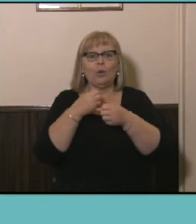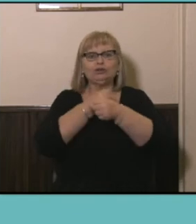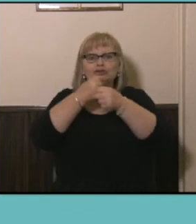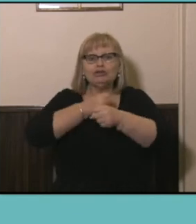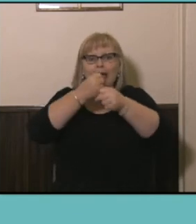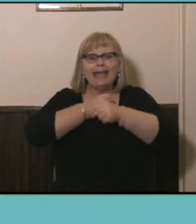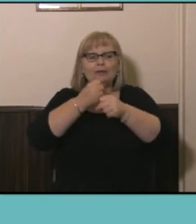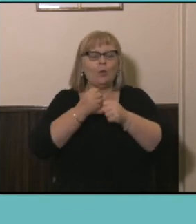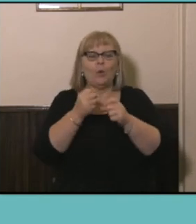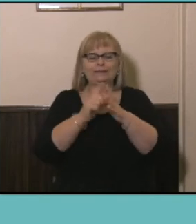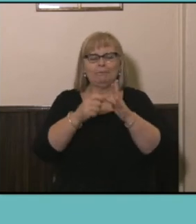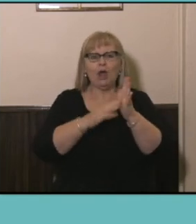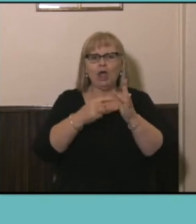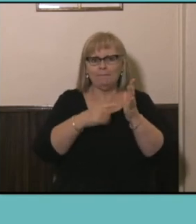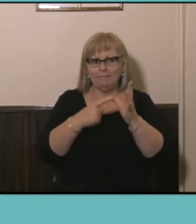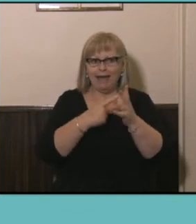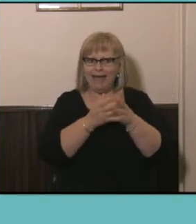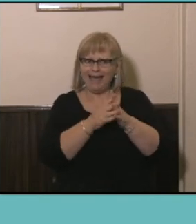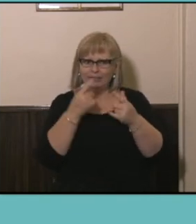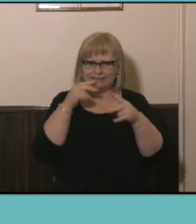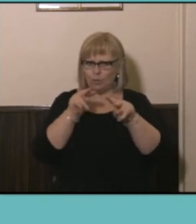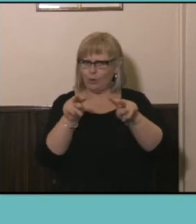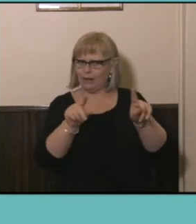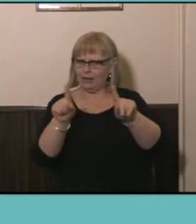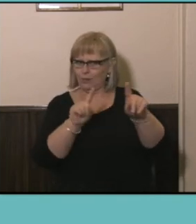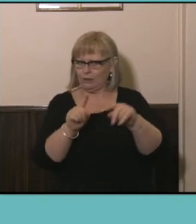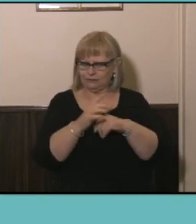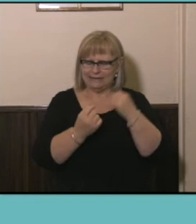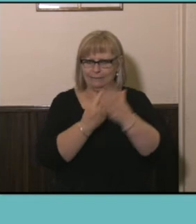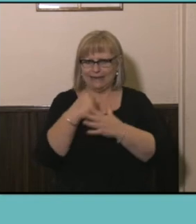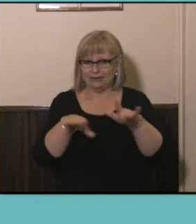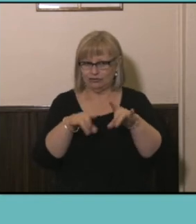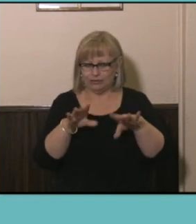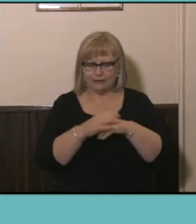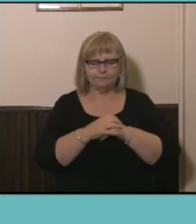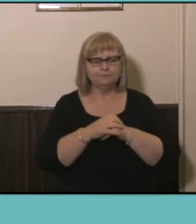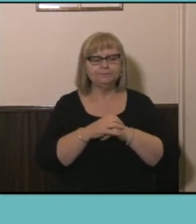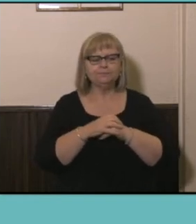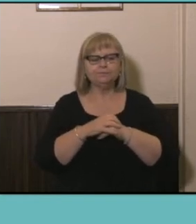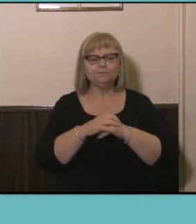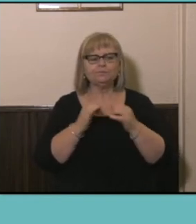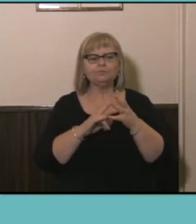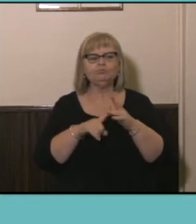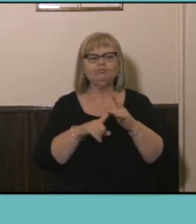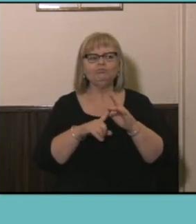and how that's playing out across Australia. So